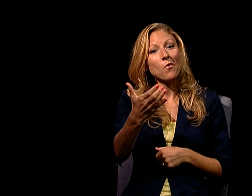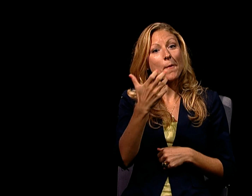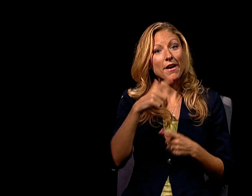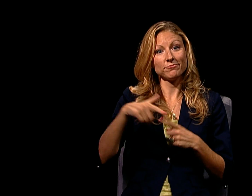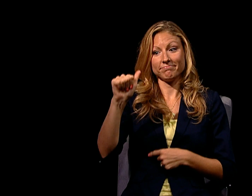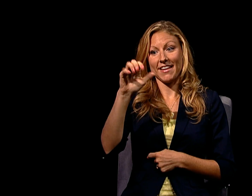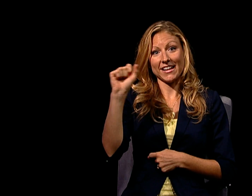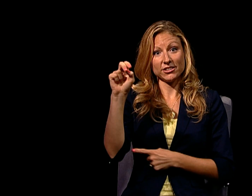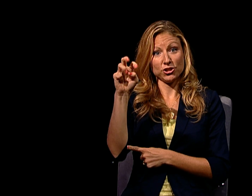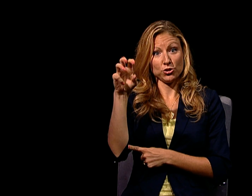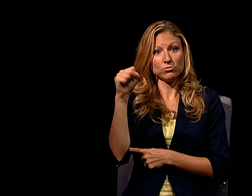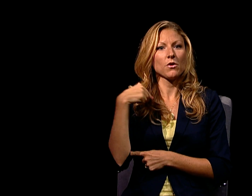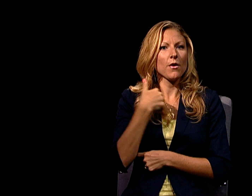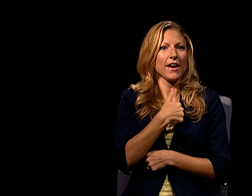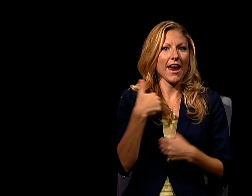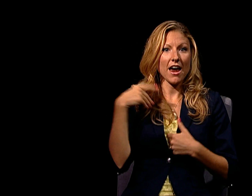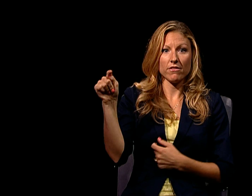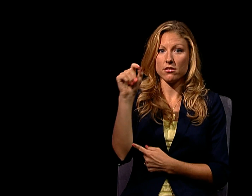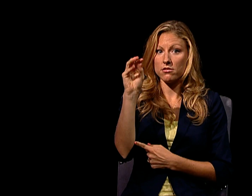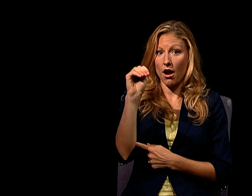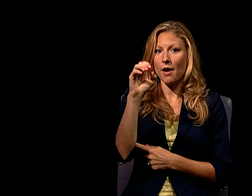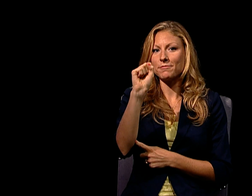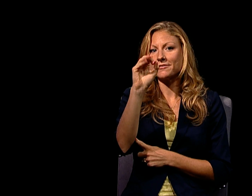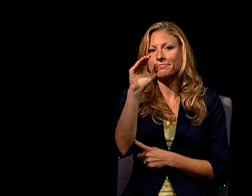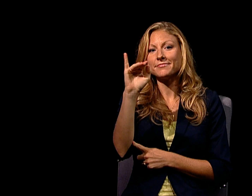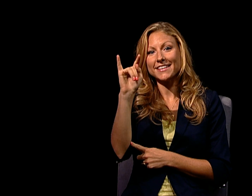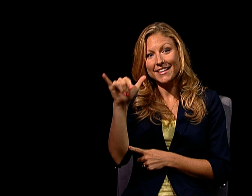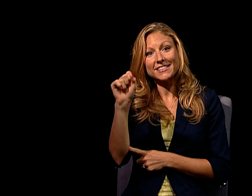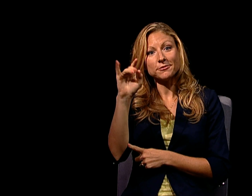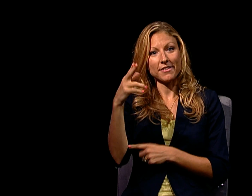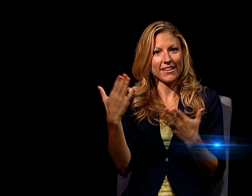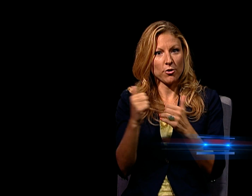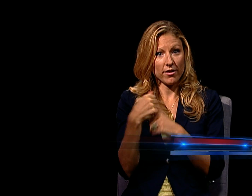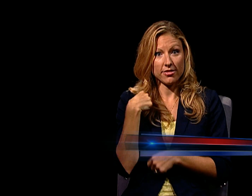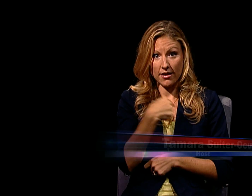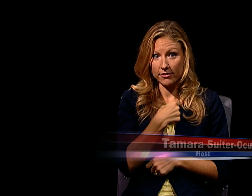THANK YOU, DON. WELCOME BACK TO ACCESS NEWS, WE HAVE WITH US TOM SMITTY SMITH.